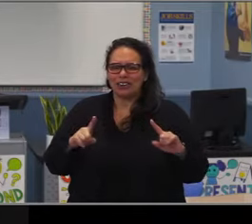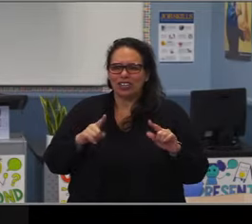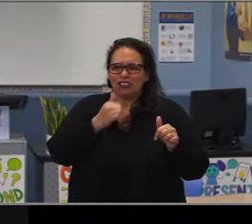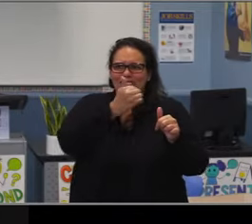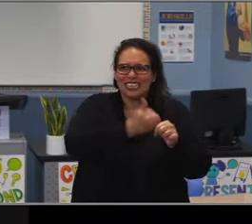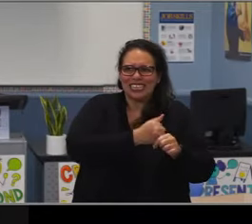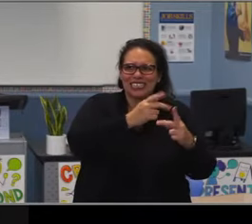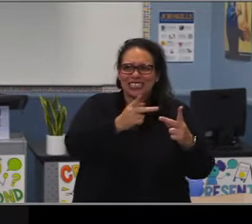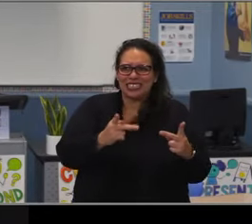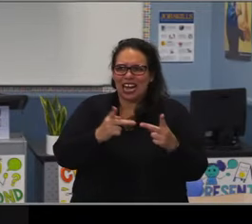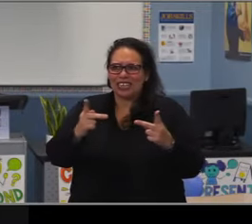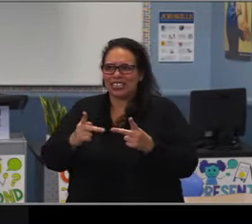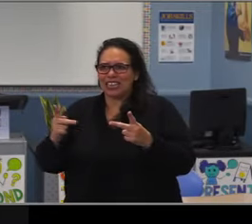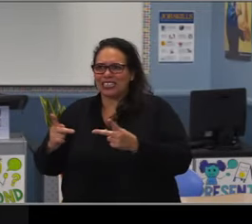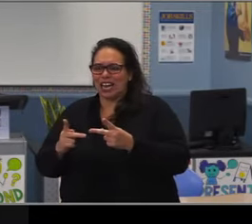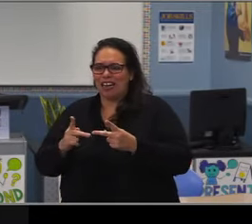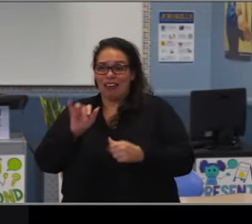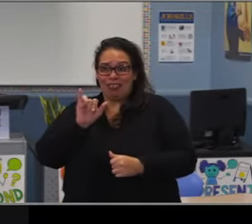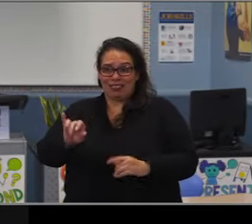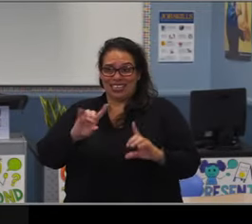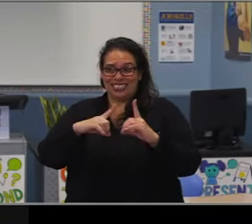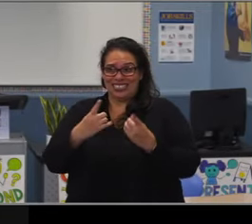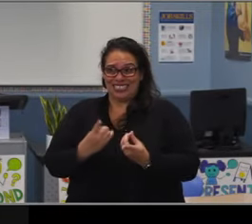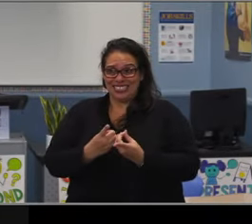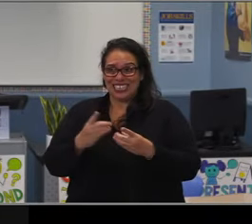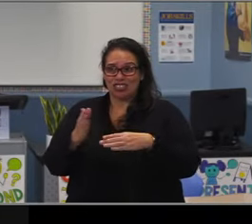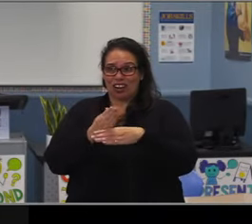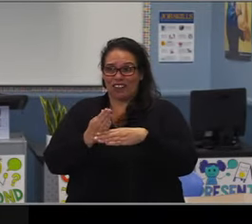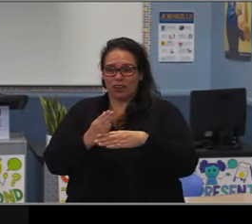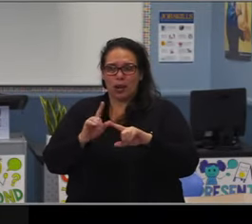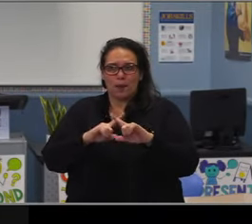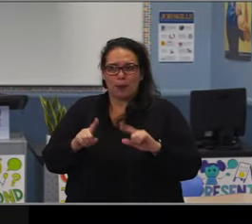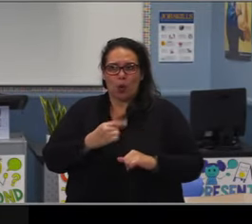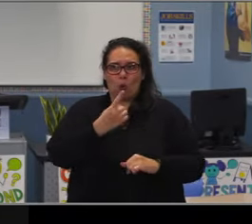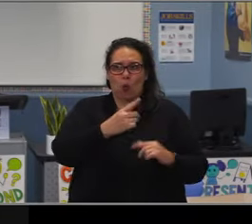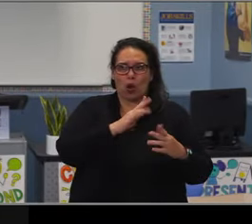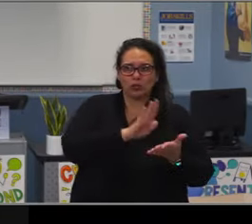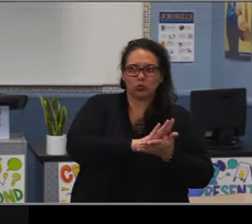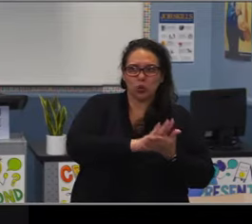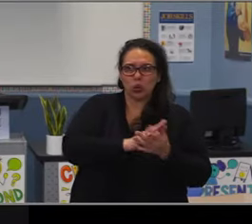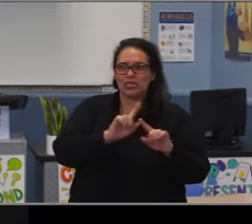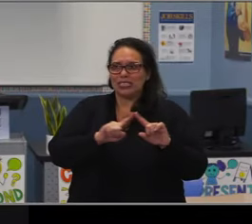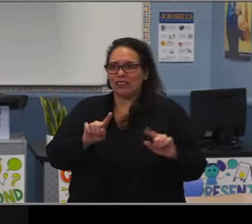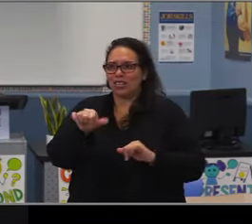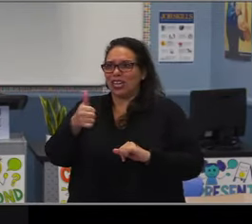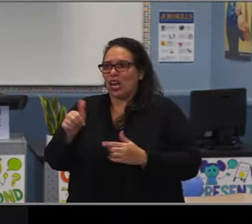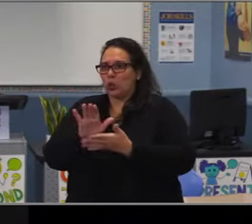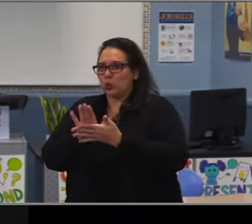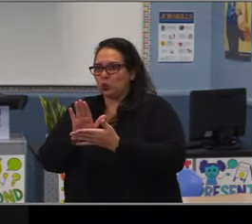So the kids who are not in trouble and the kids who are at school all the time is where we have the most work to do in closing the, A-G gap.